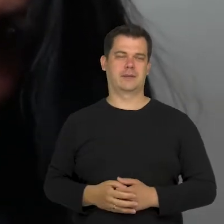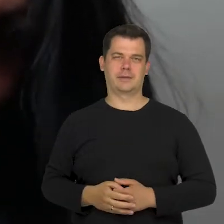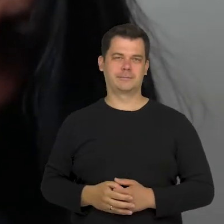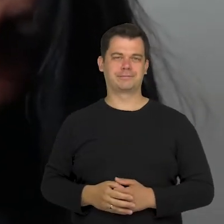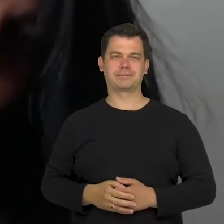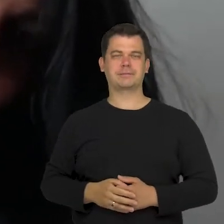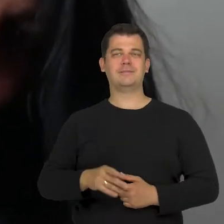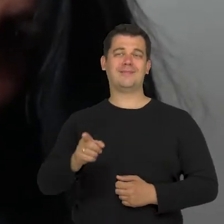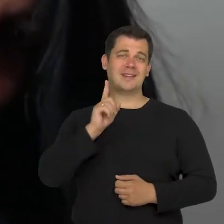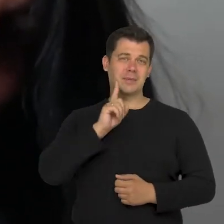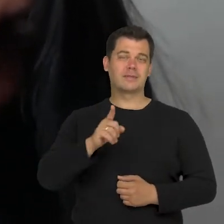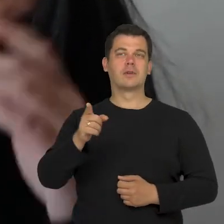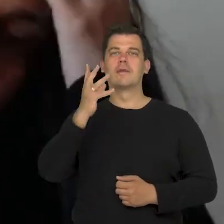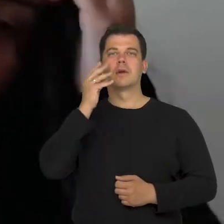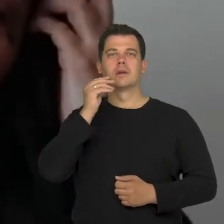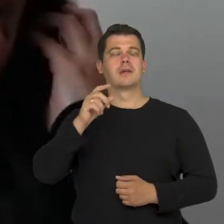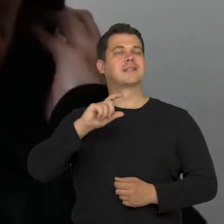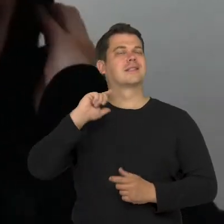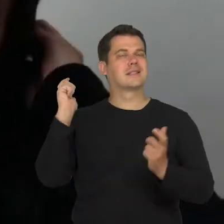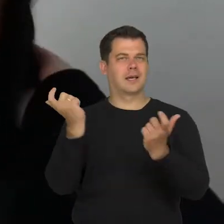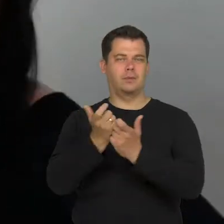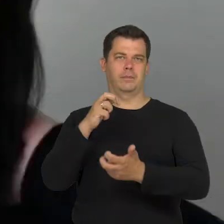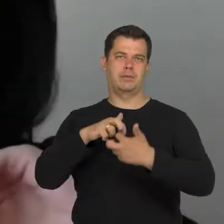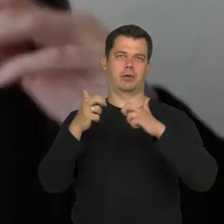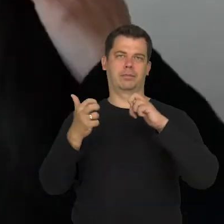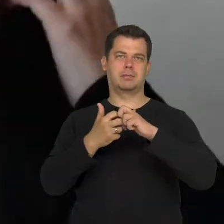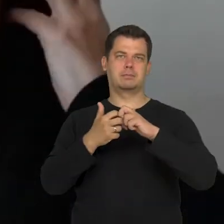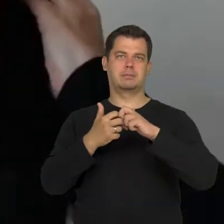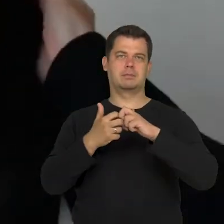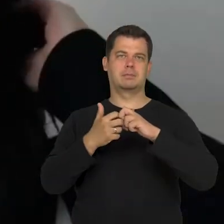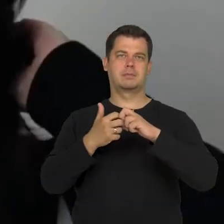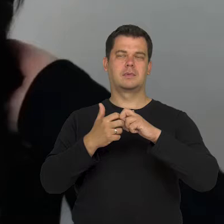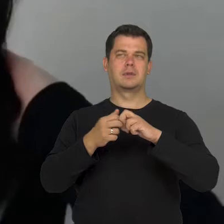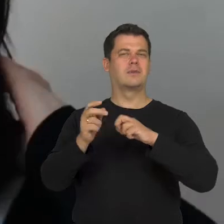And this problem is the same in every country.